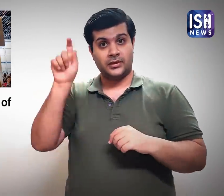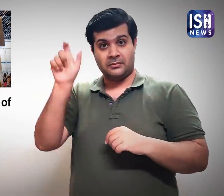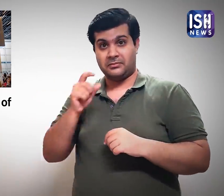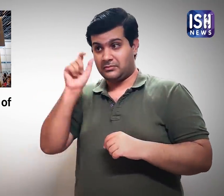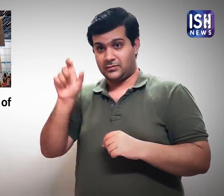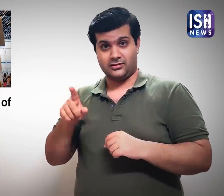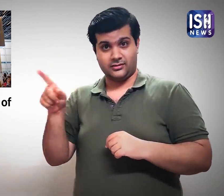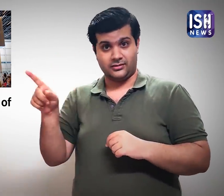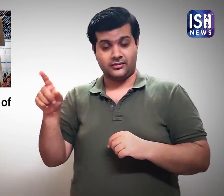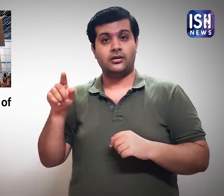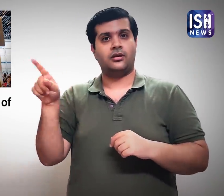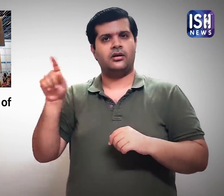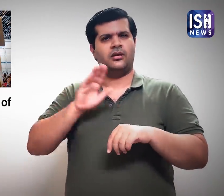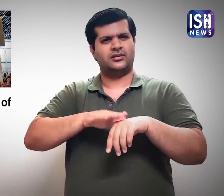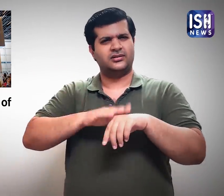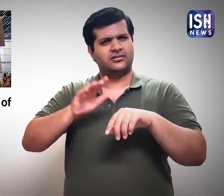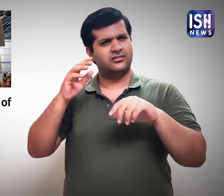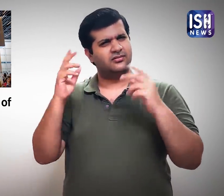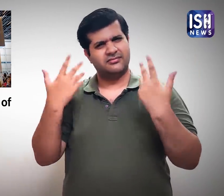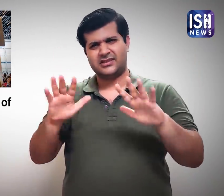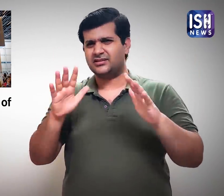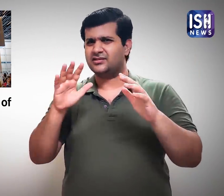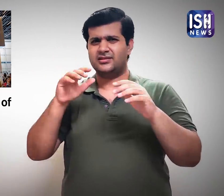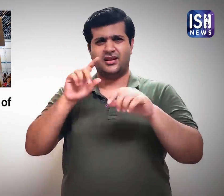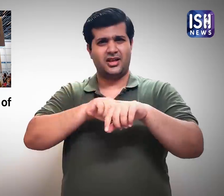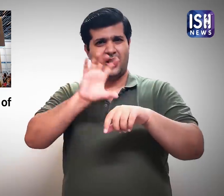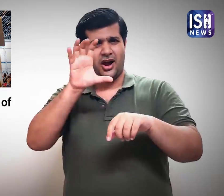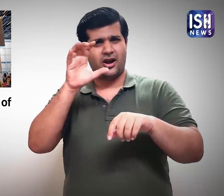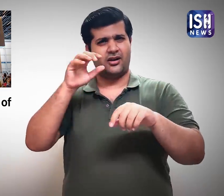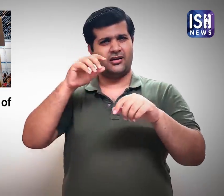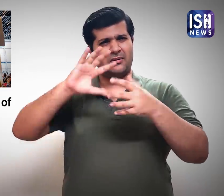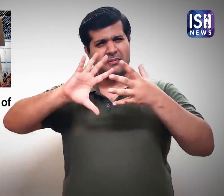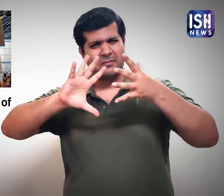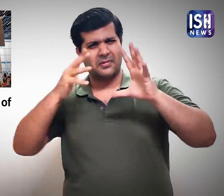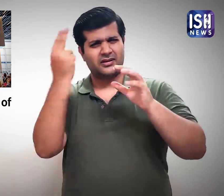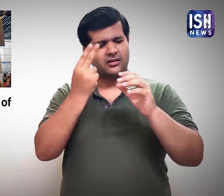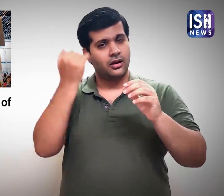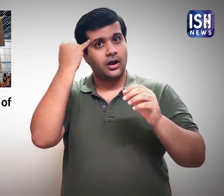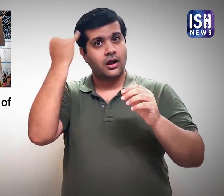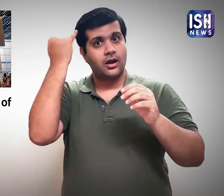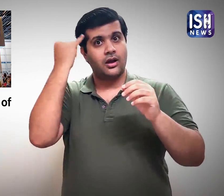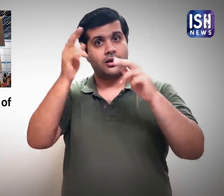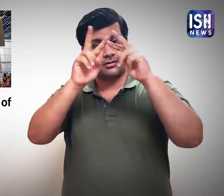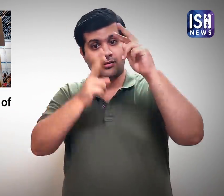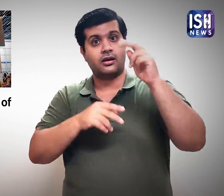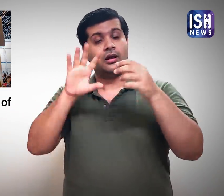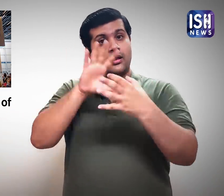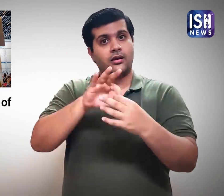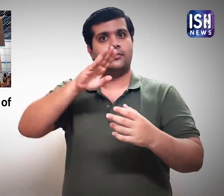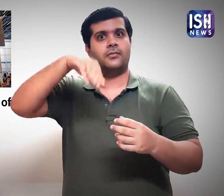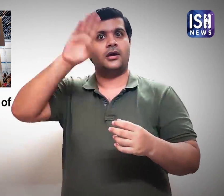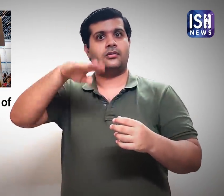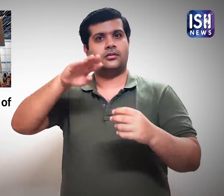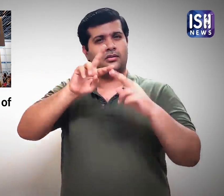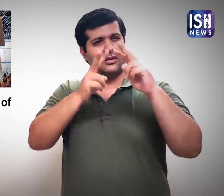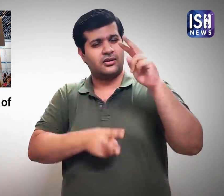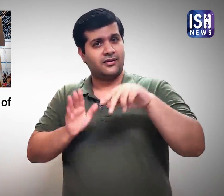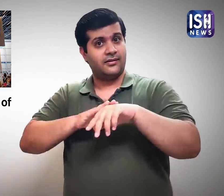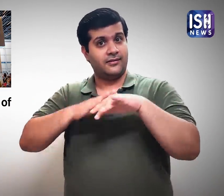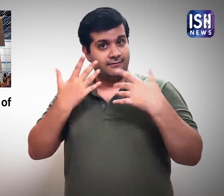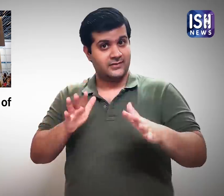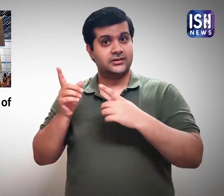Baas has created many such creative clock artpieces.